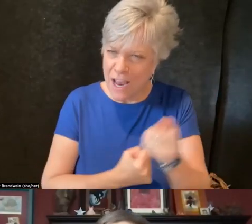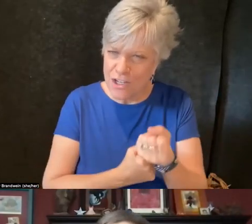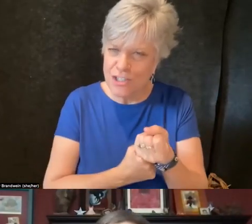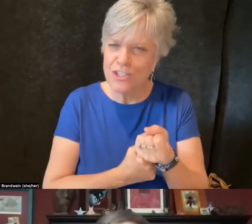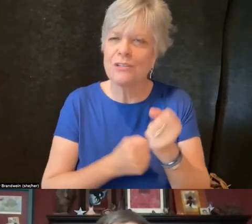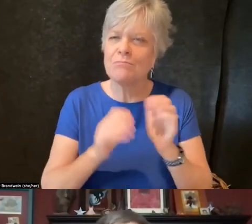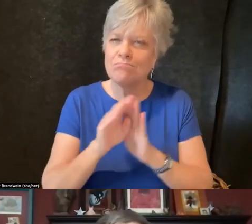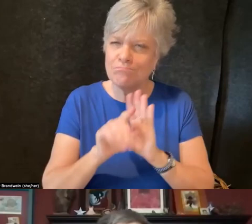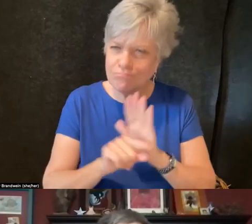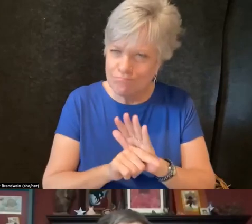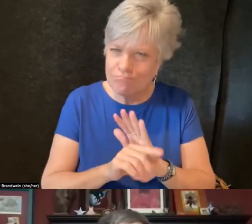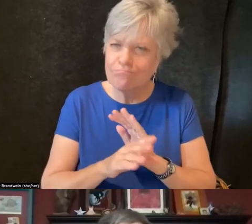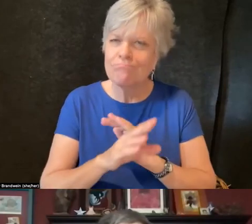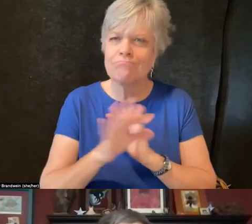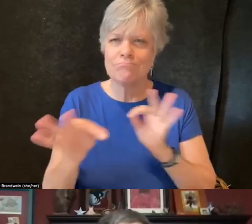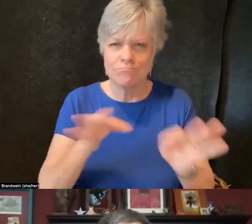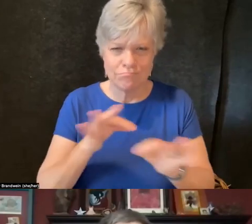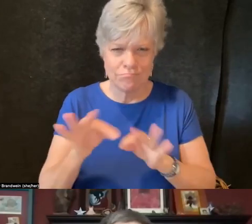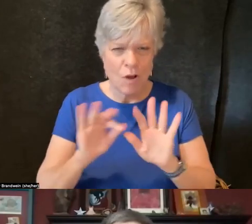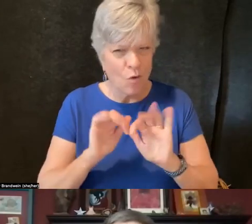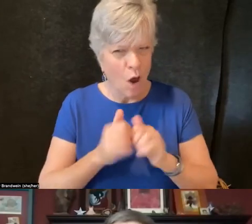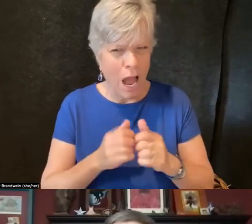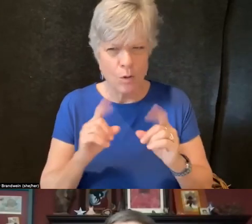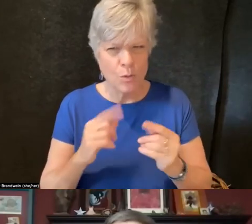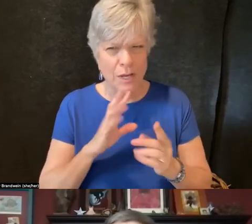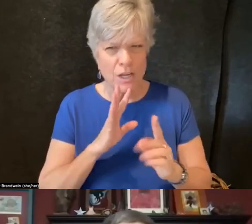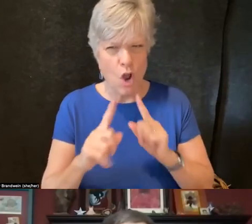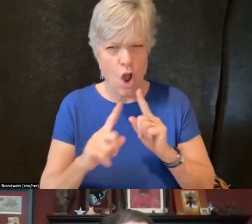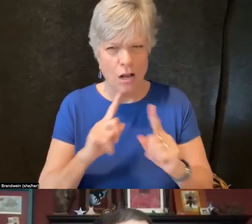for how do we talk about disability? What's the language?